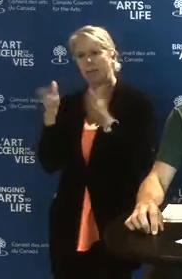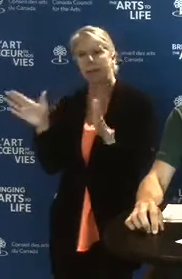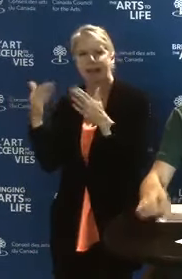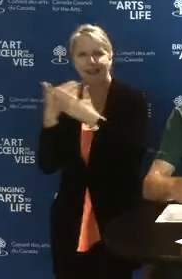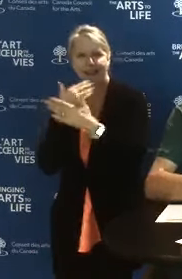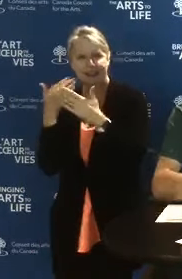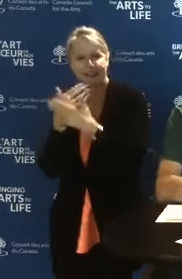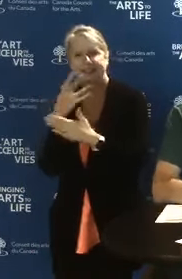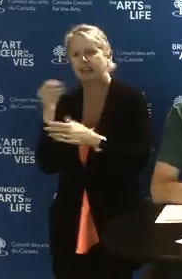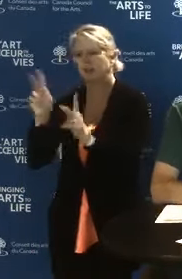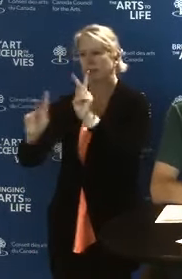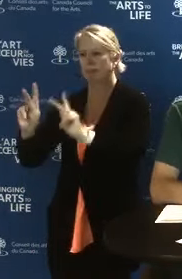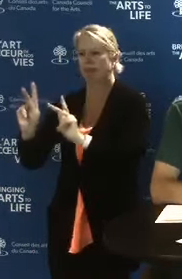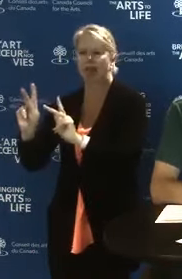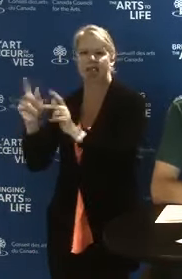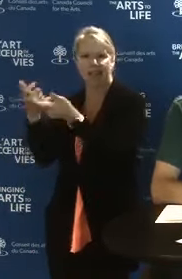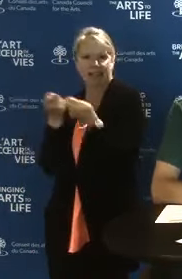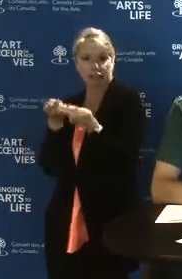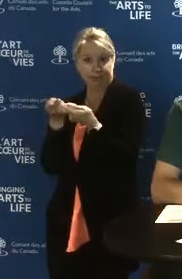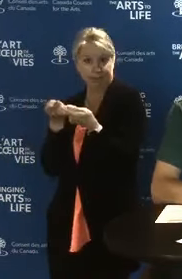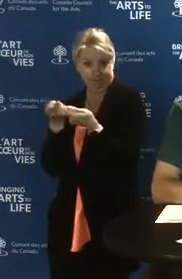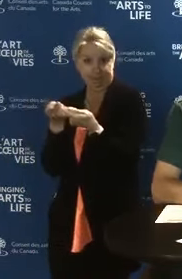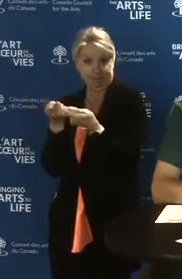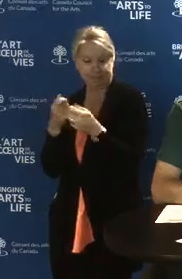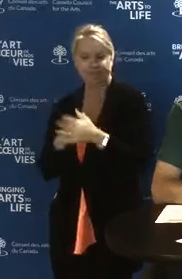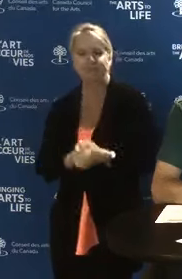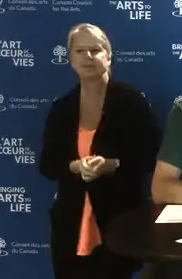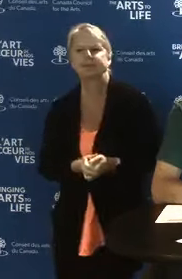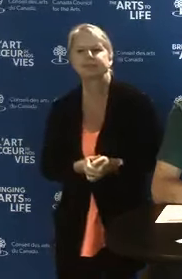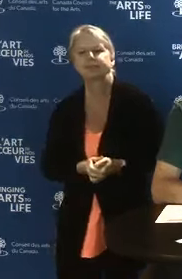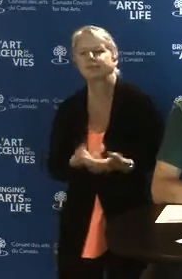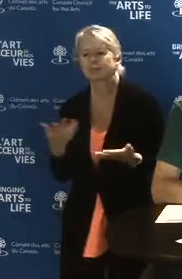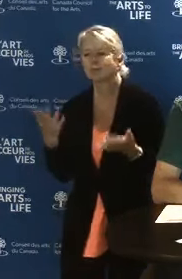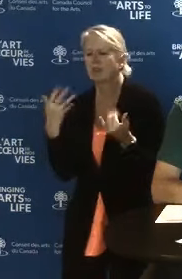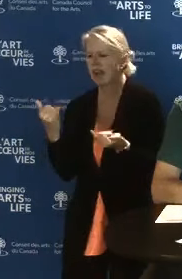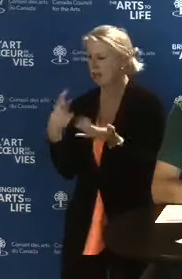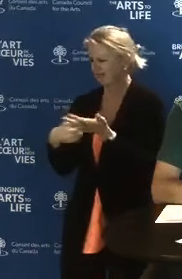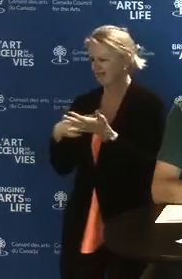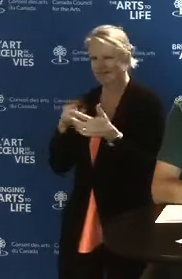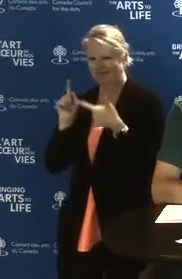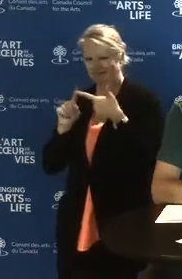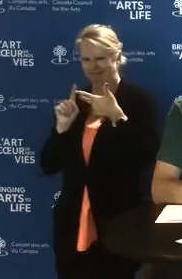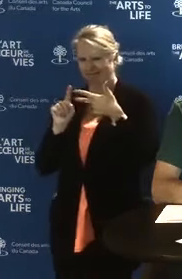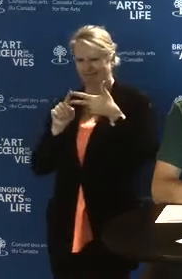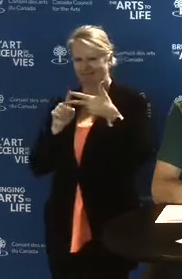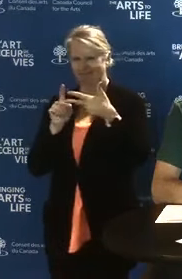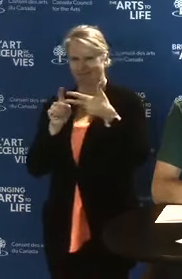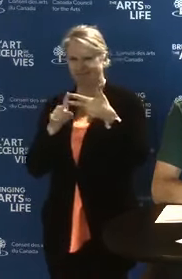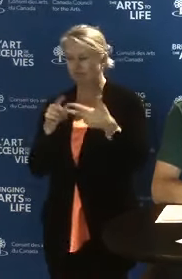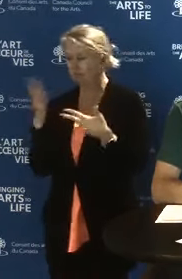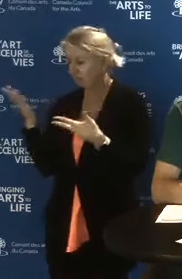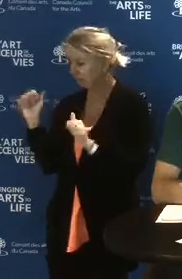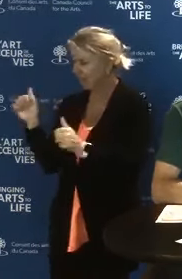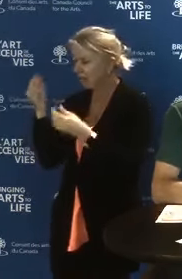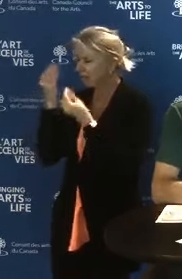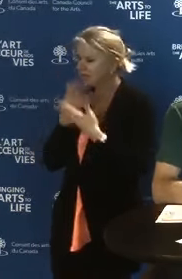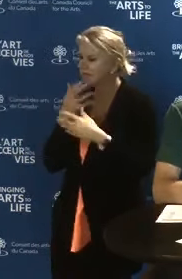Let's look at that second component. Rémi, can you tell us a bit about the goals of public access and citizen engagement?